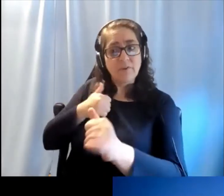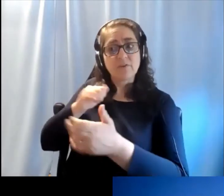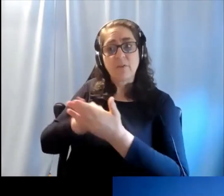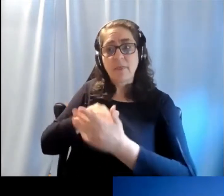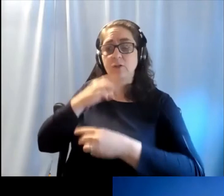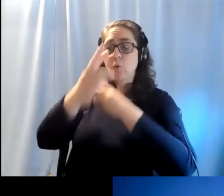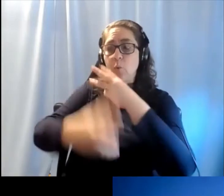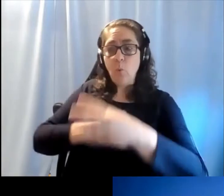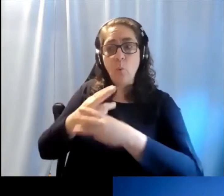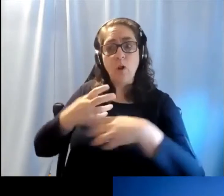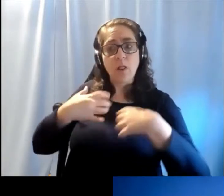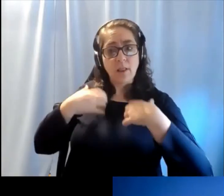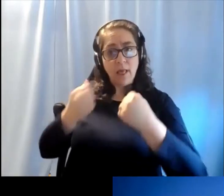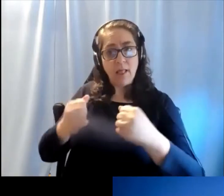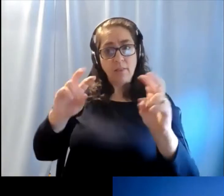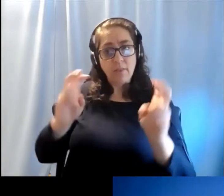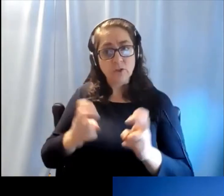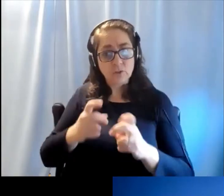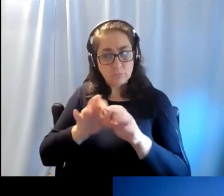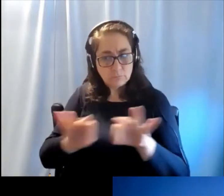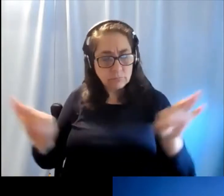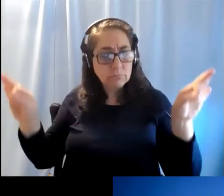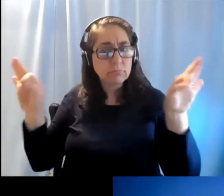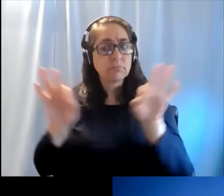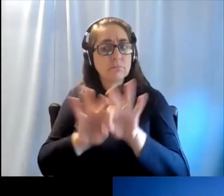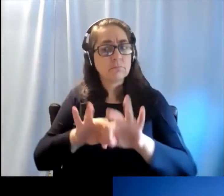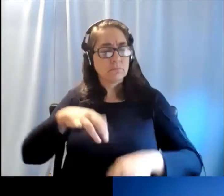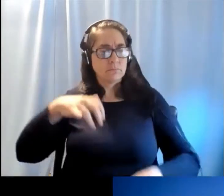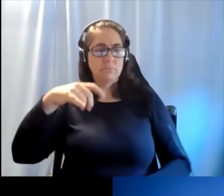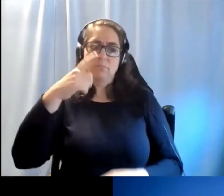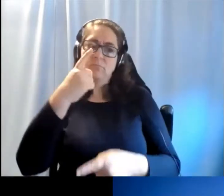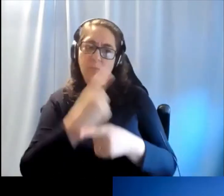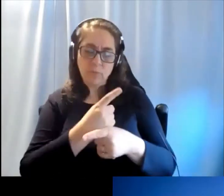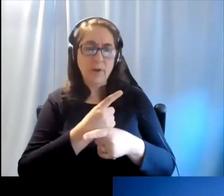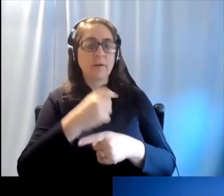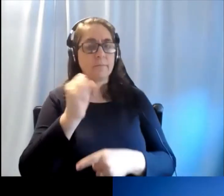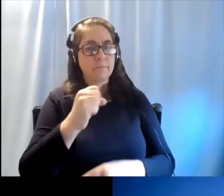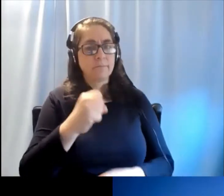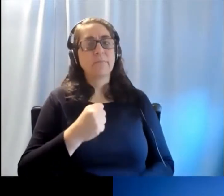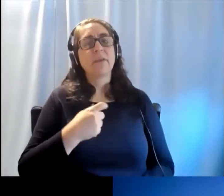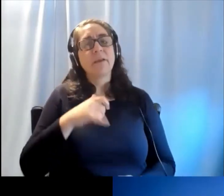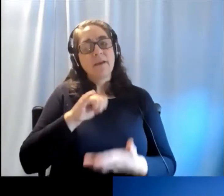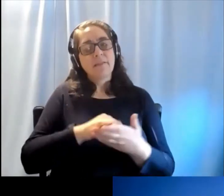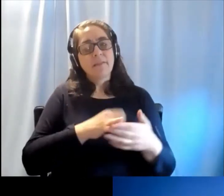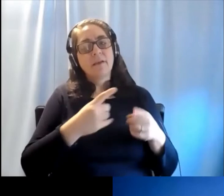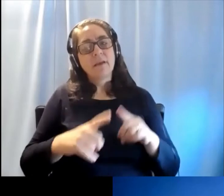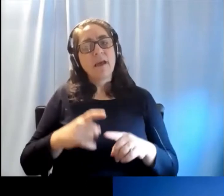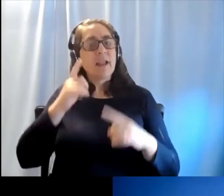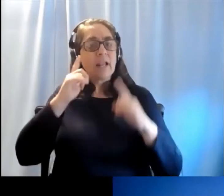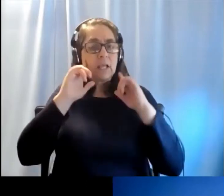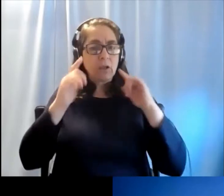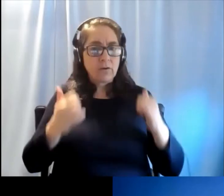prevention now a global health issue of great importance? Absolutely. So it does.